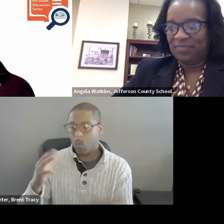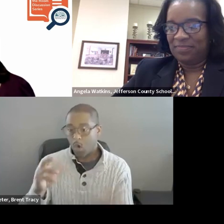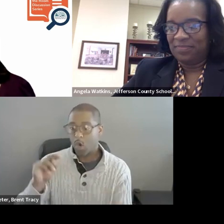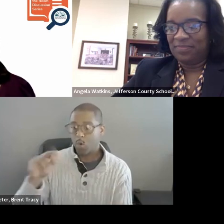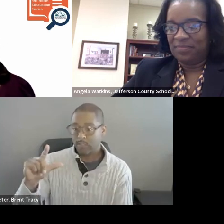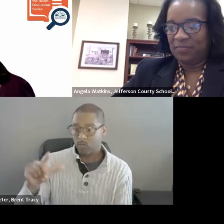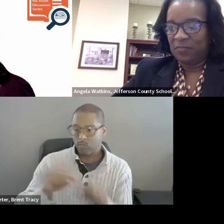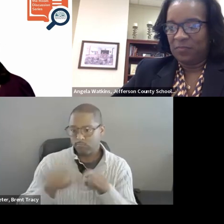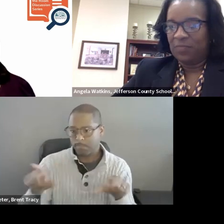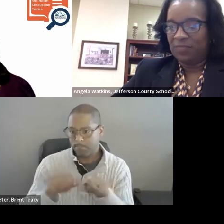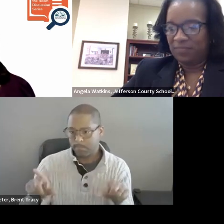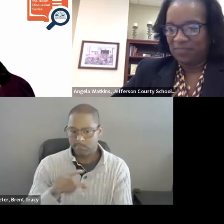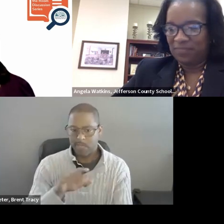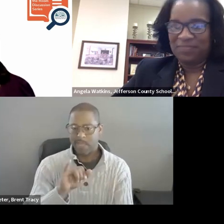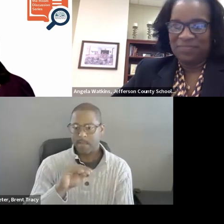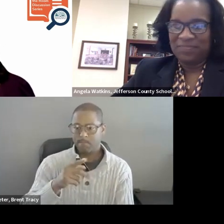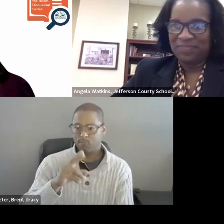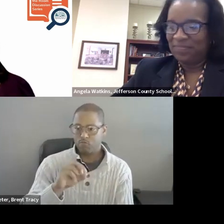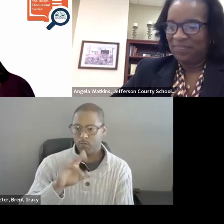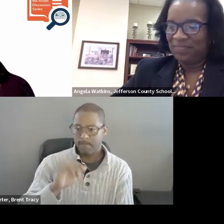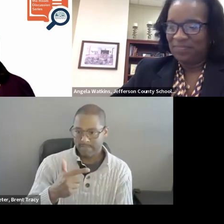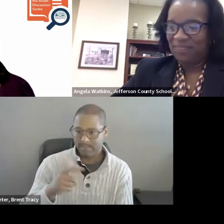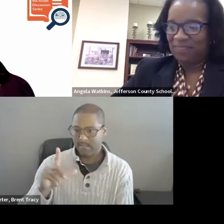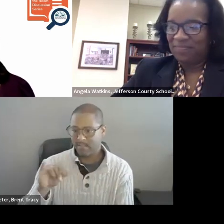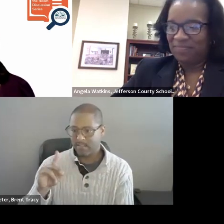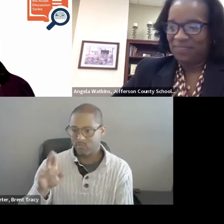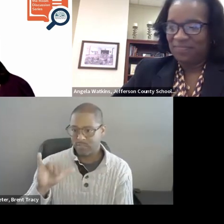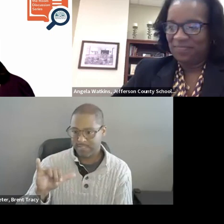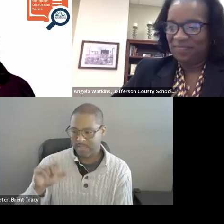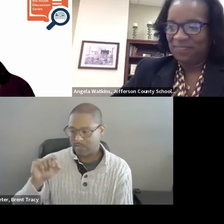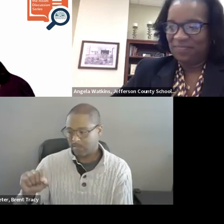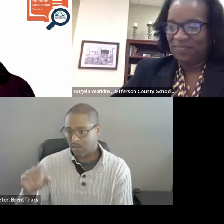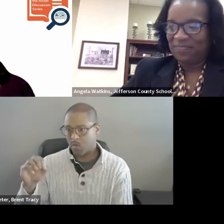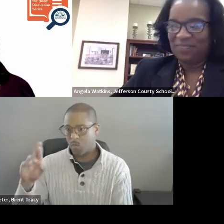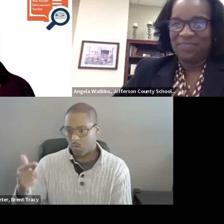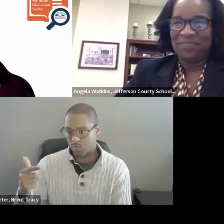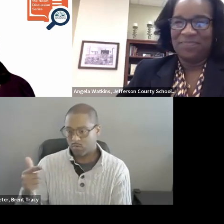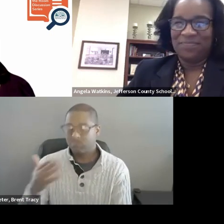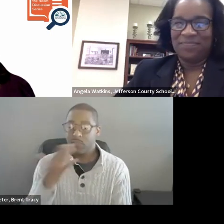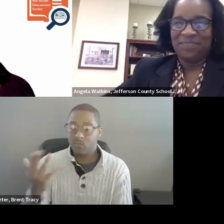Thank you again for joining us or the second Reading the Room event in our series and for your